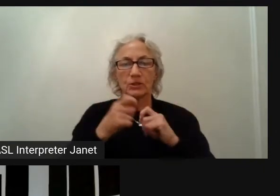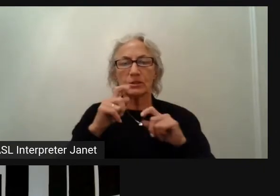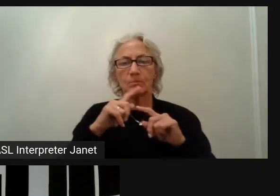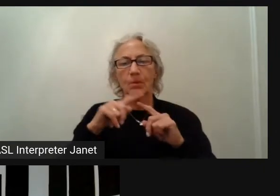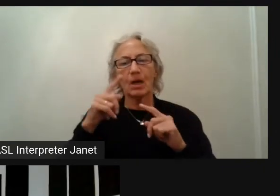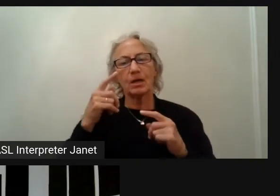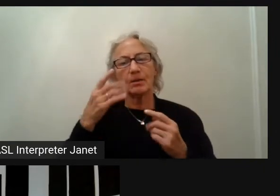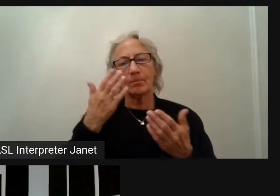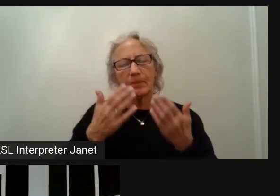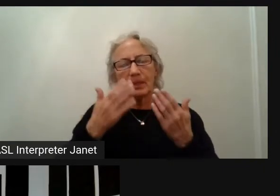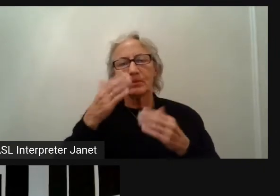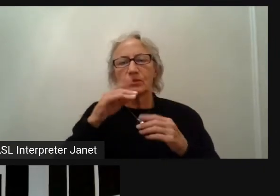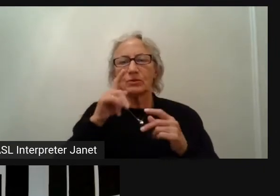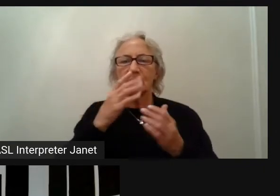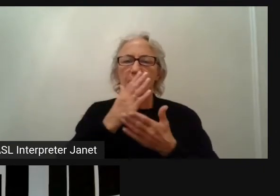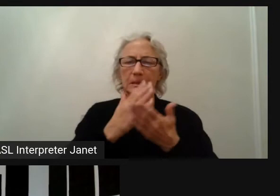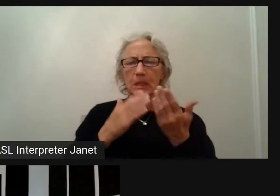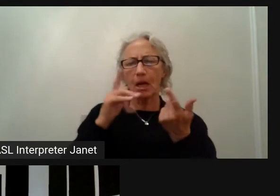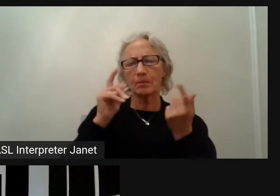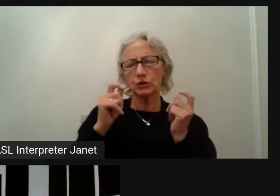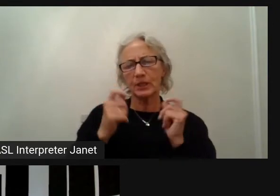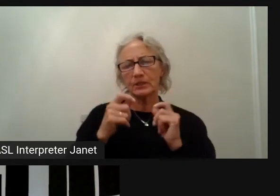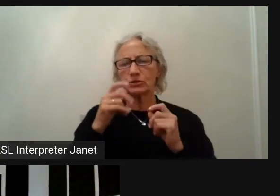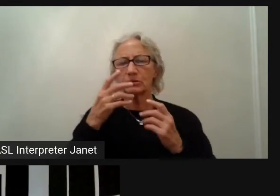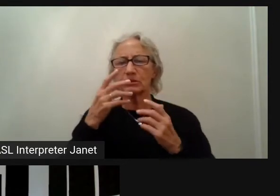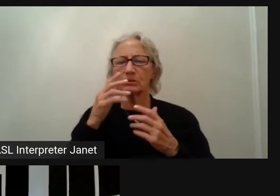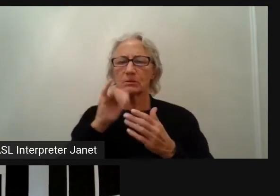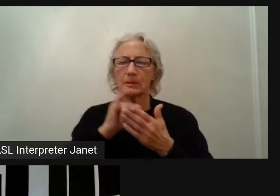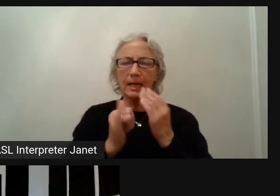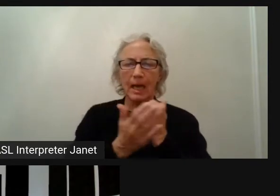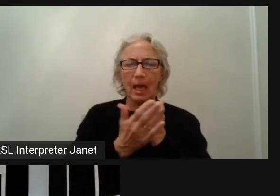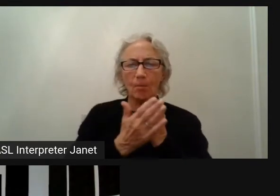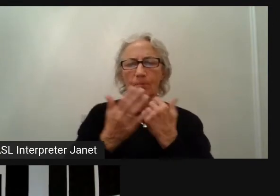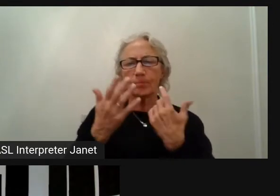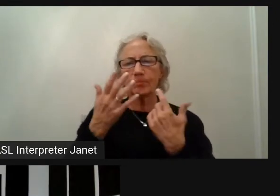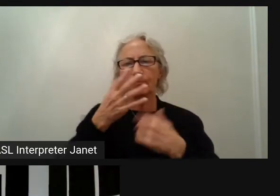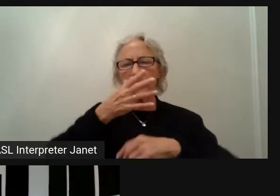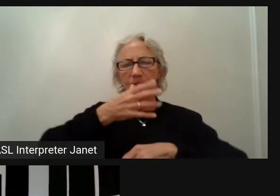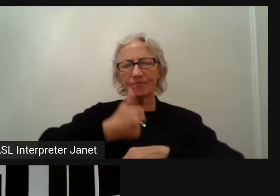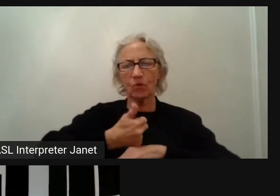like you said, to form elements and fixing certain things.